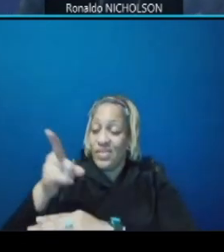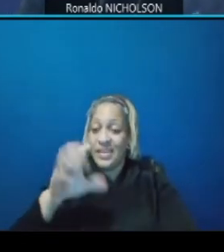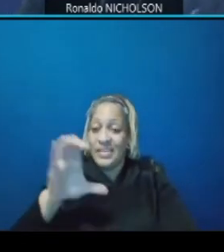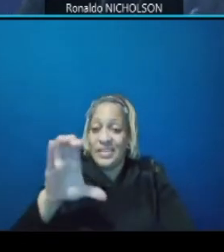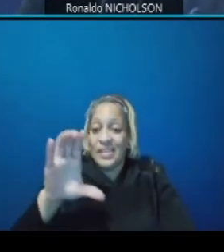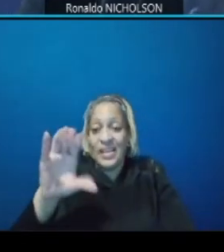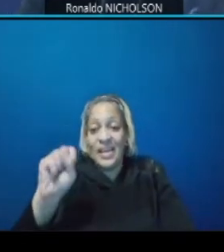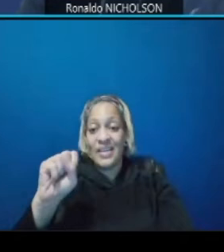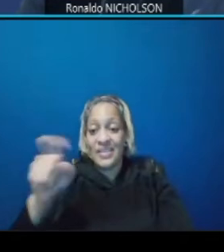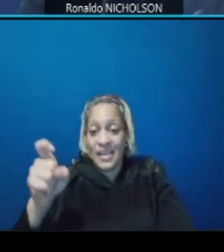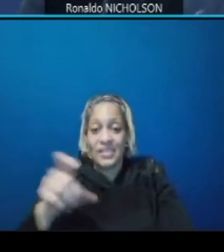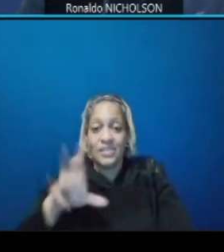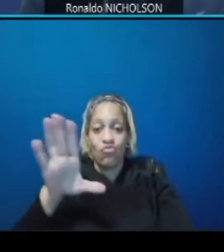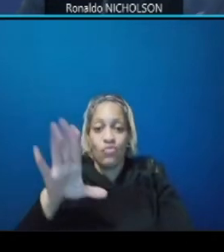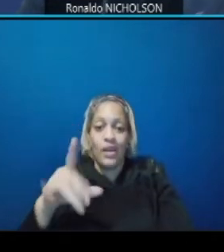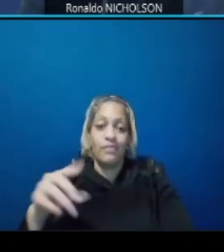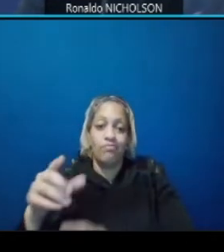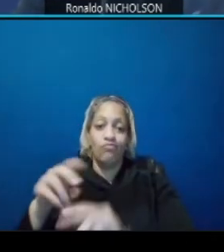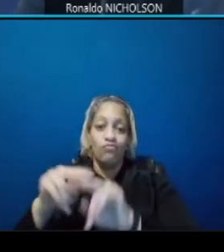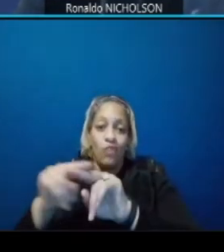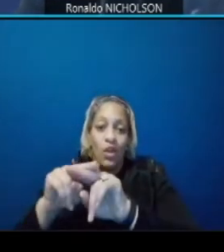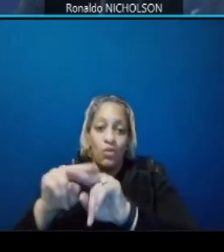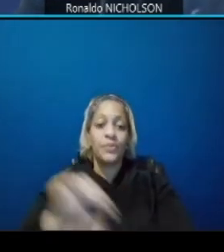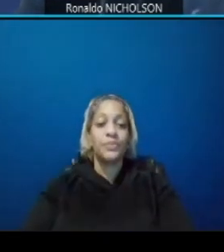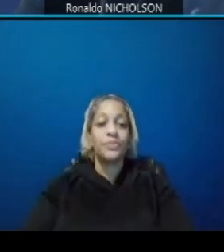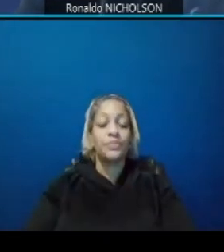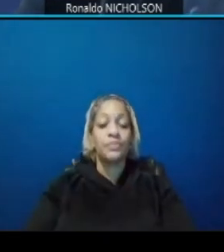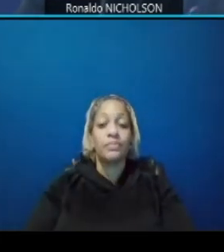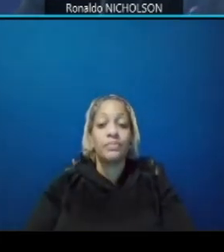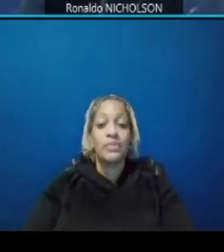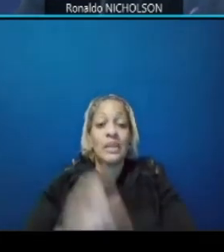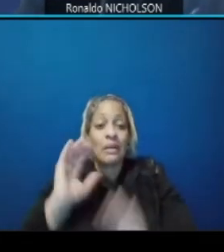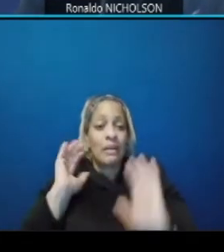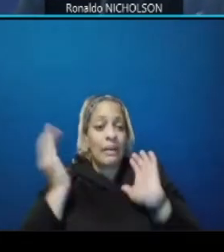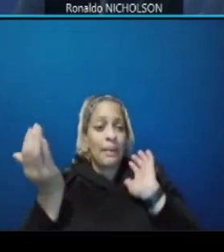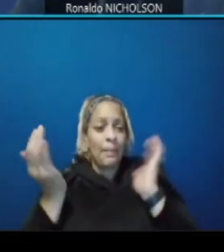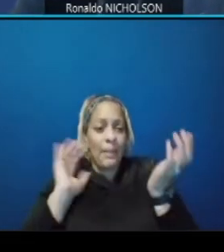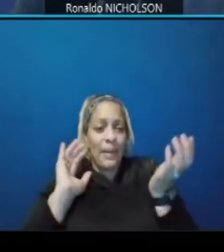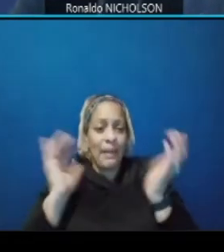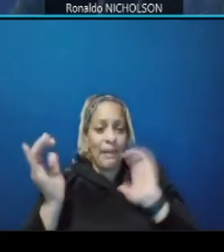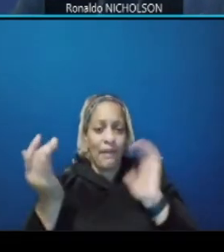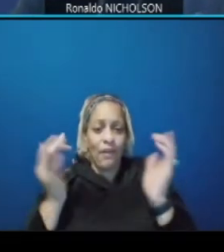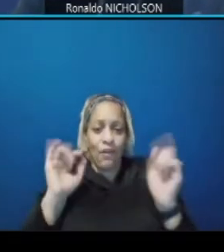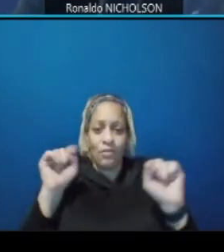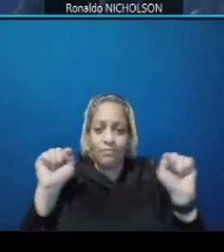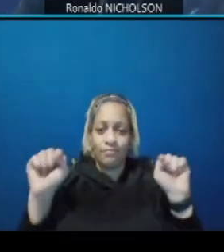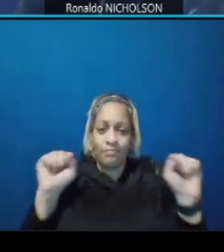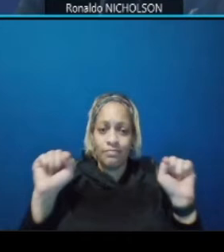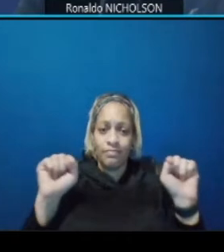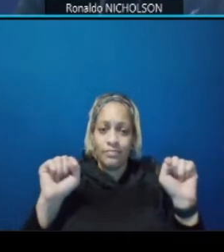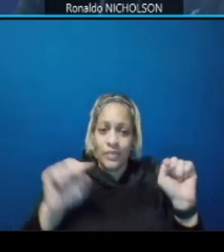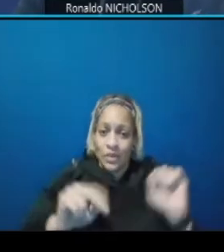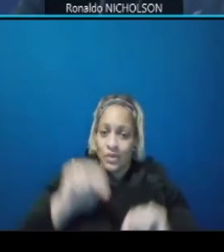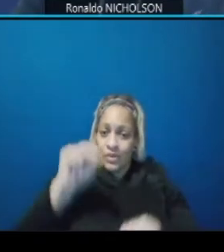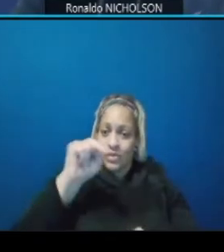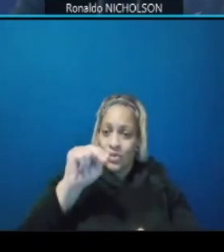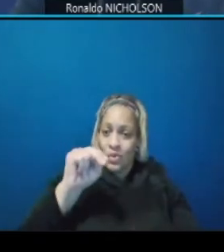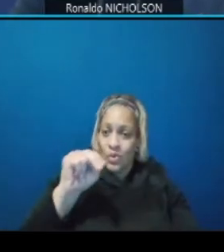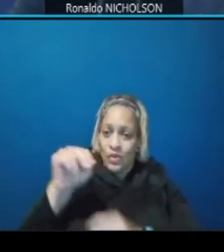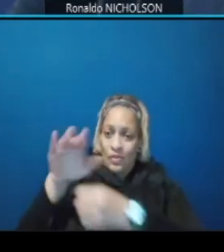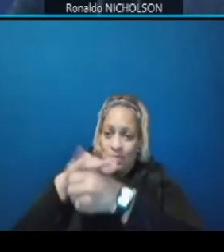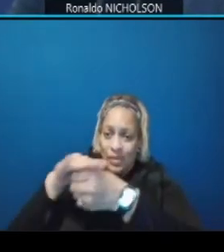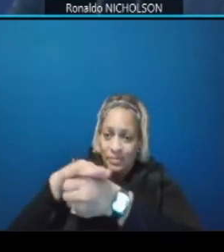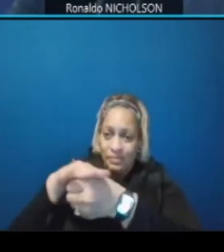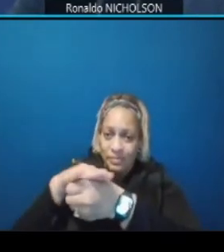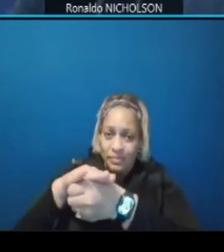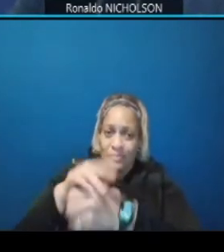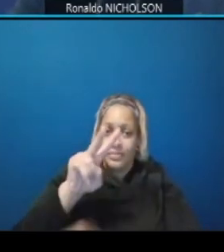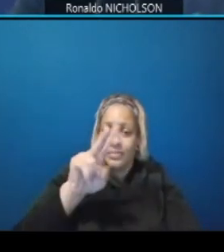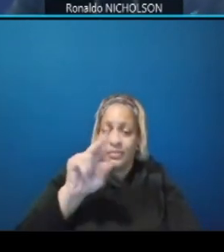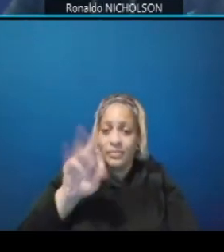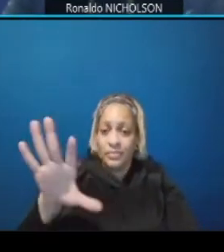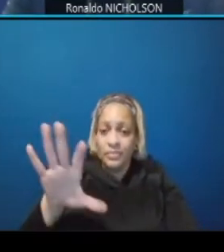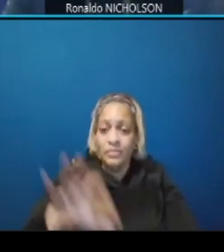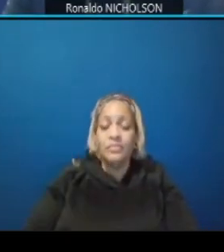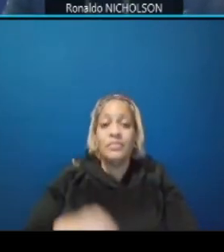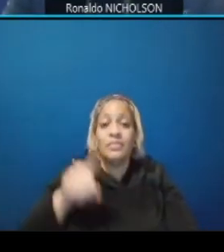compare that with the existing structure similar on northbound dc 295 this graphic shows